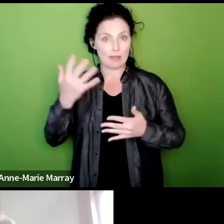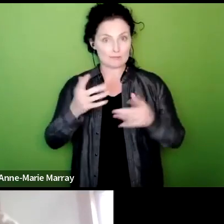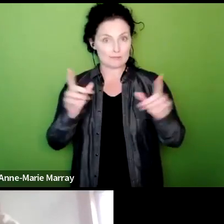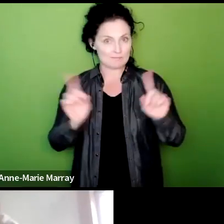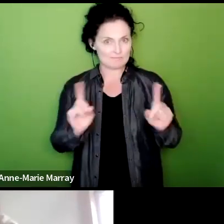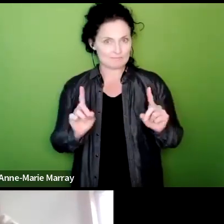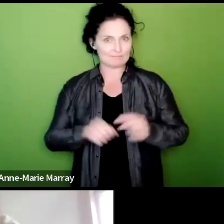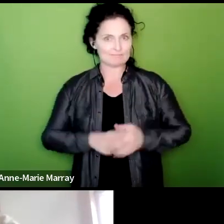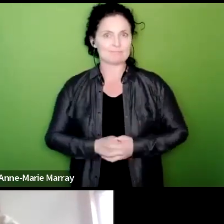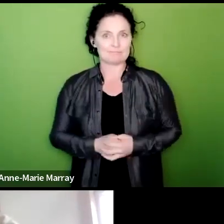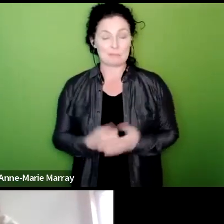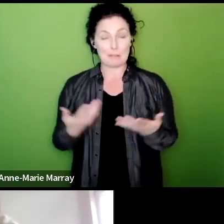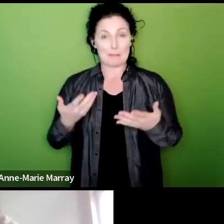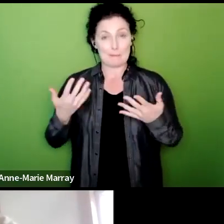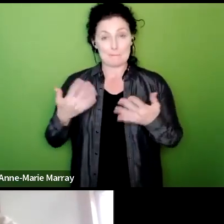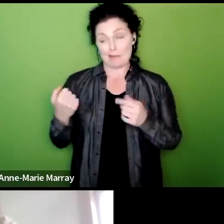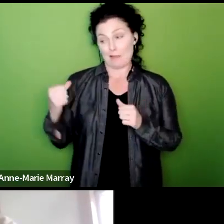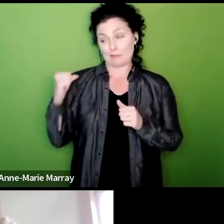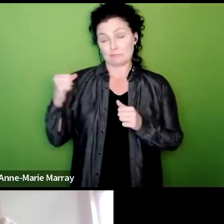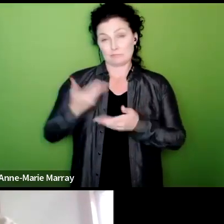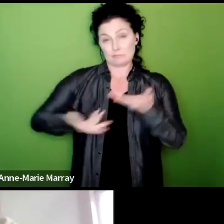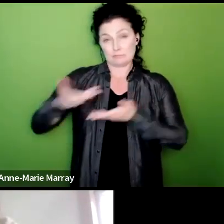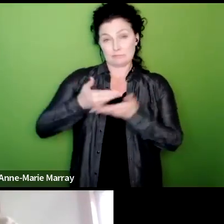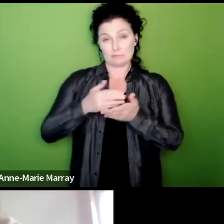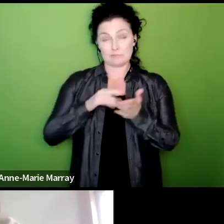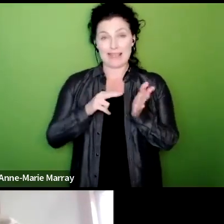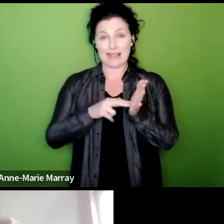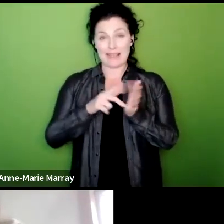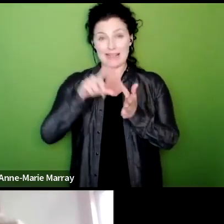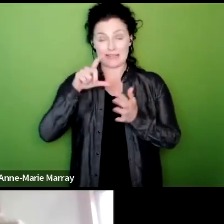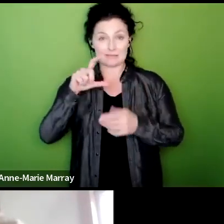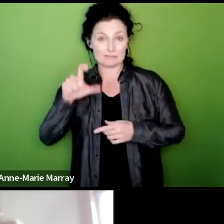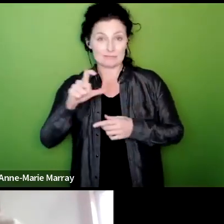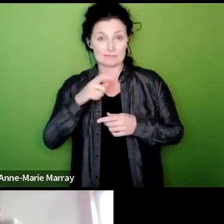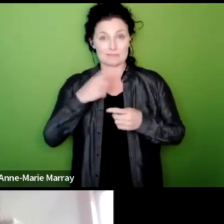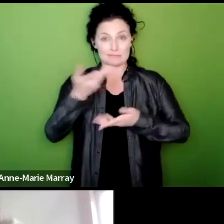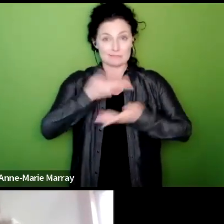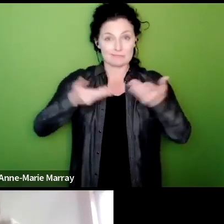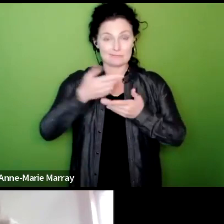um discussed as a National Executive Committee I'm Fran Heathcote I'm the president of PCS